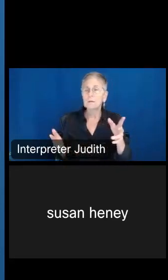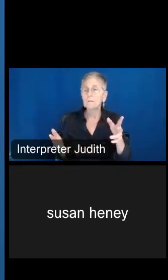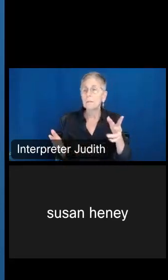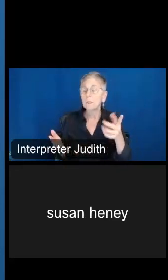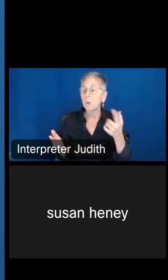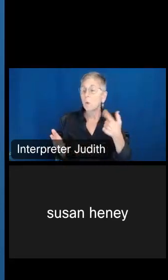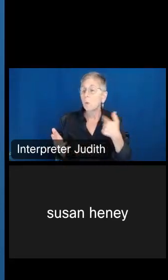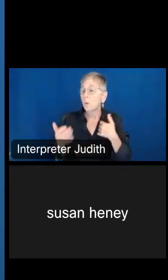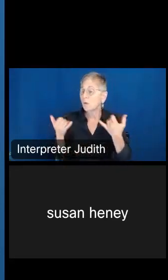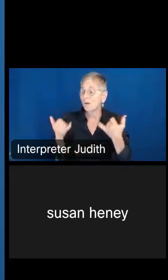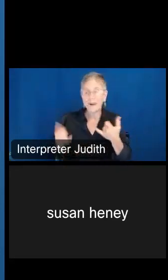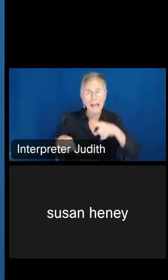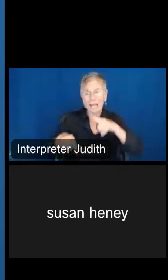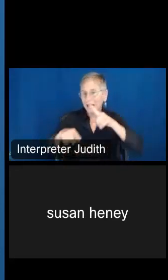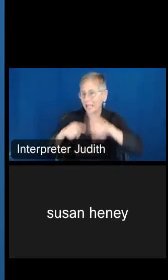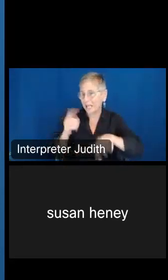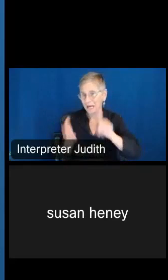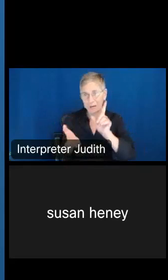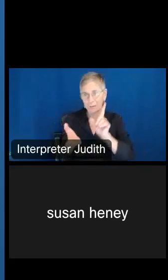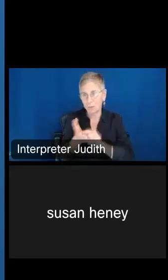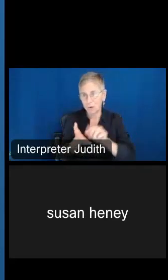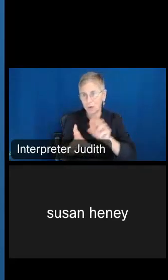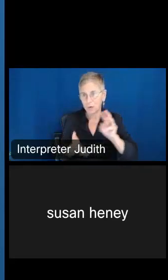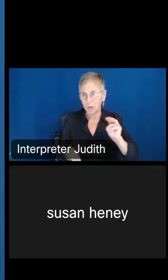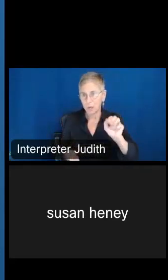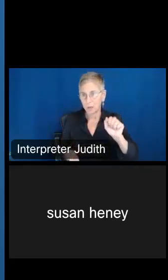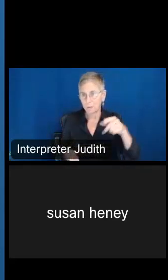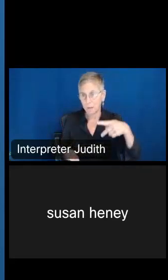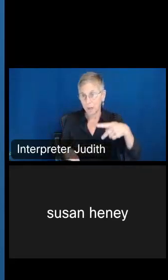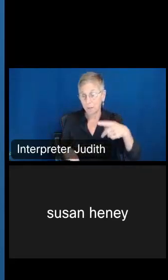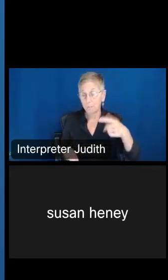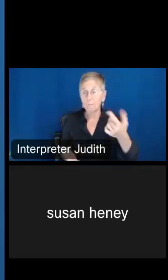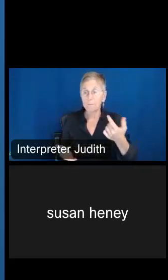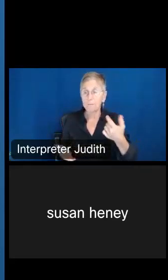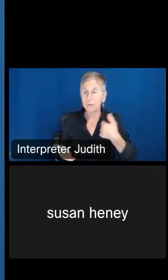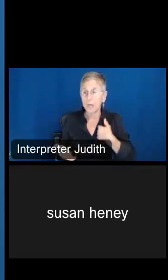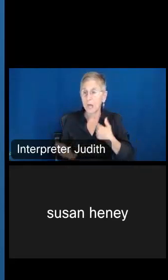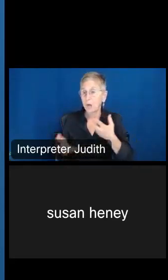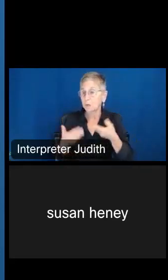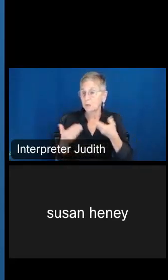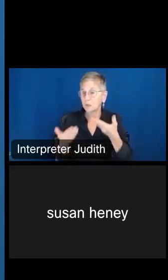cannot print the map. I would just highly suggest that someone do a screenshot of the